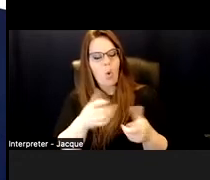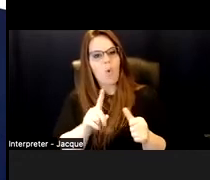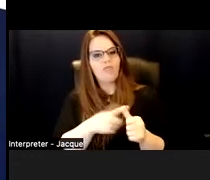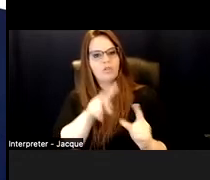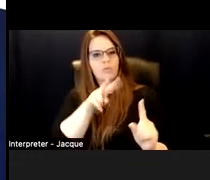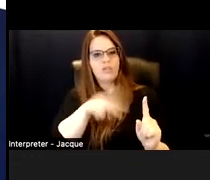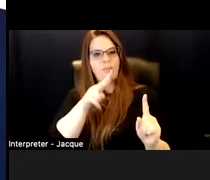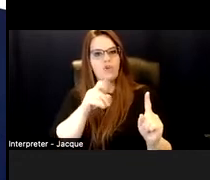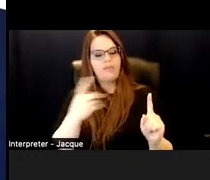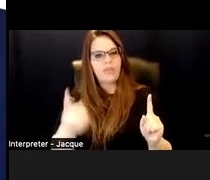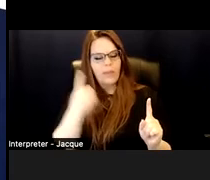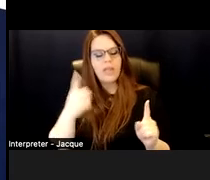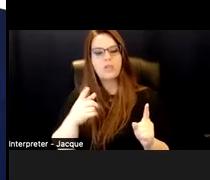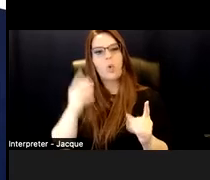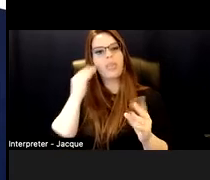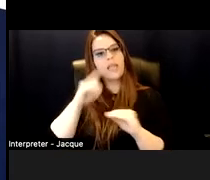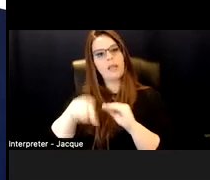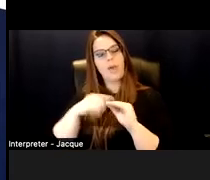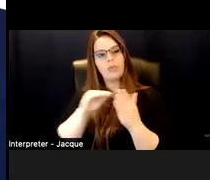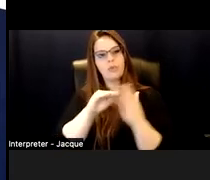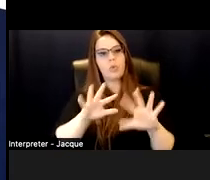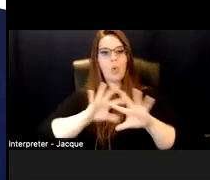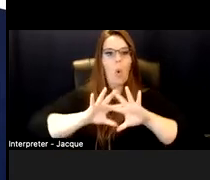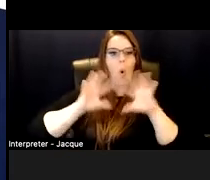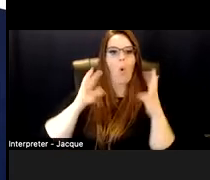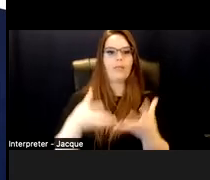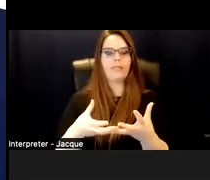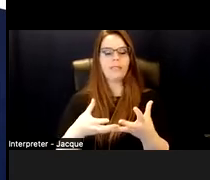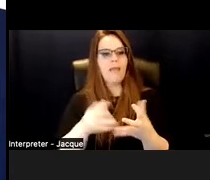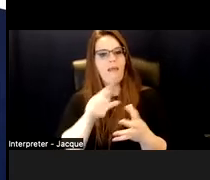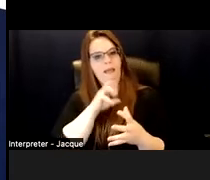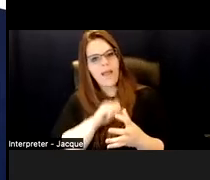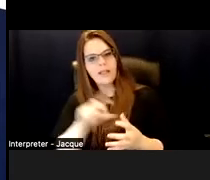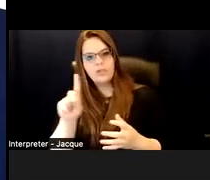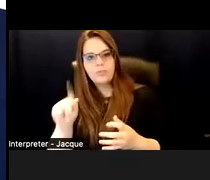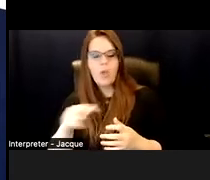So thinking about the student holistically. Age, disability, religion, ethnicity, social class,